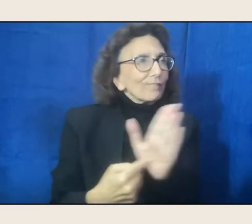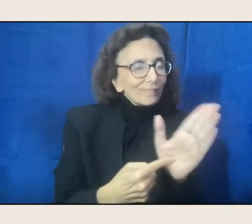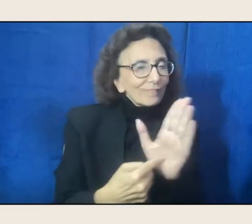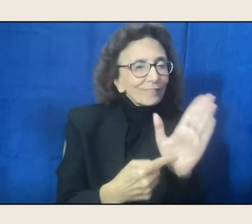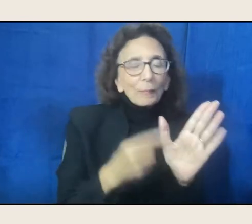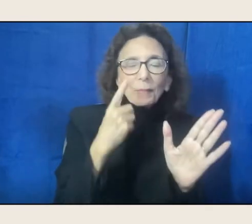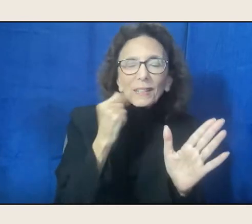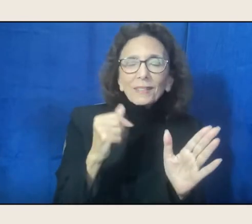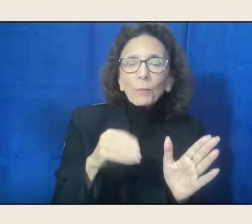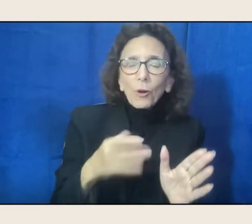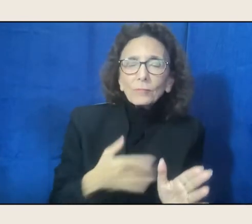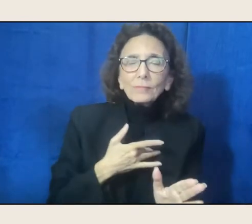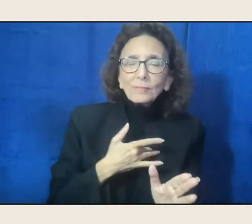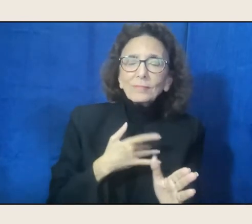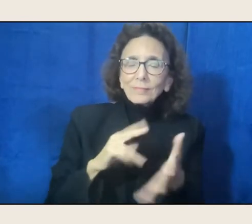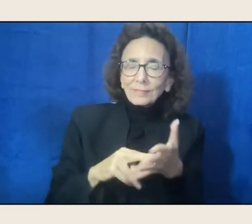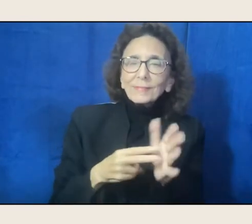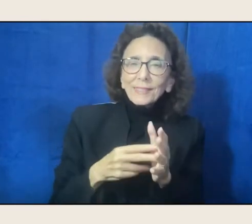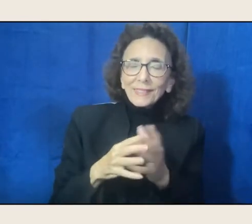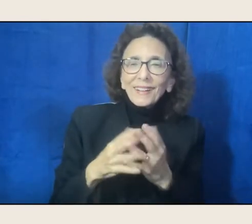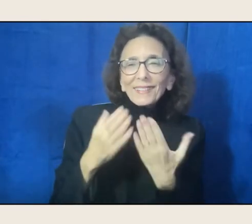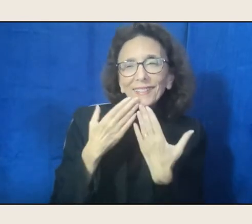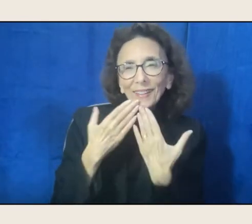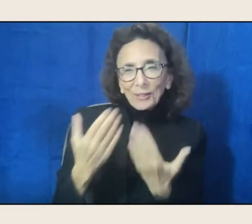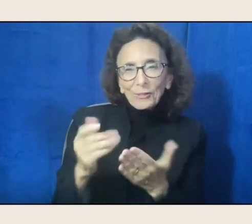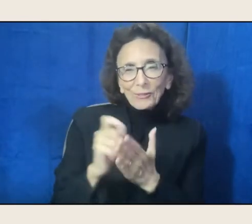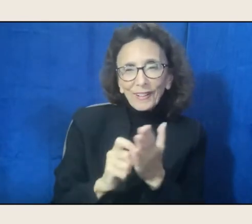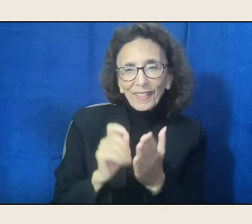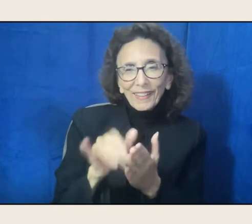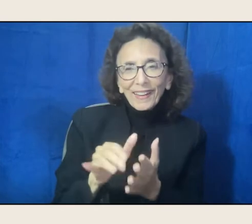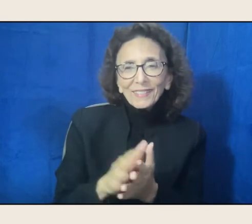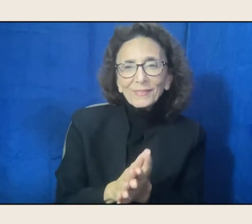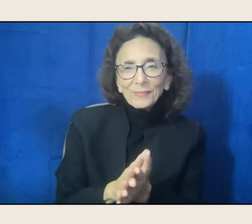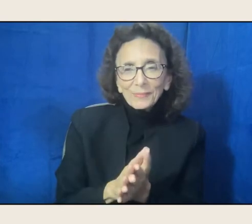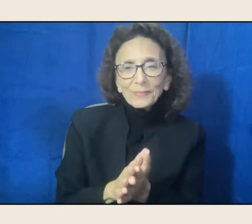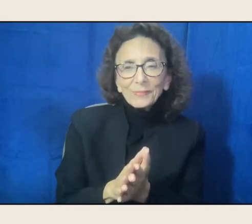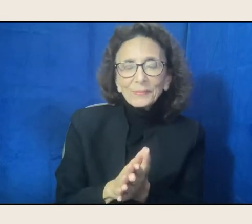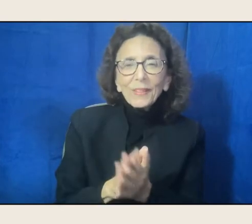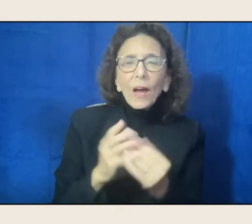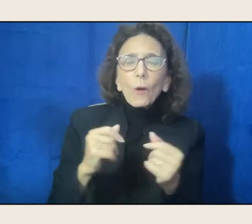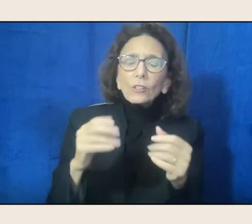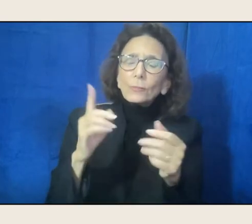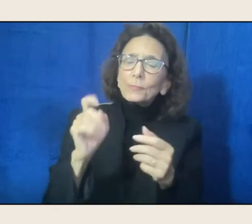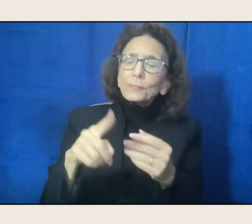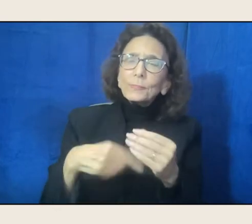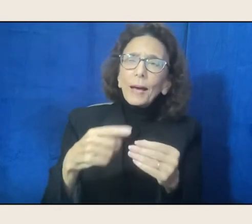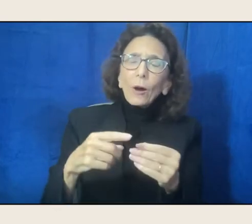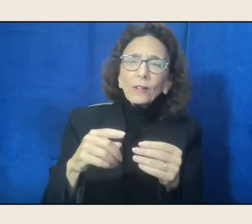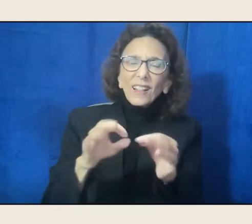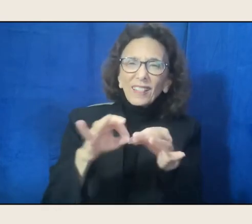I wanted to start asking you about language, and about an early experience from your childhood